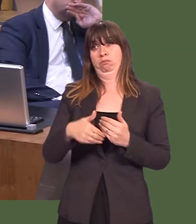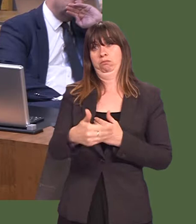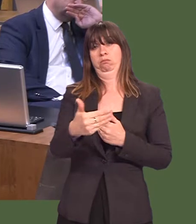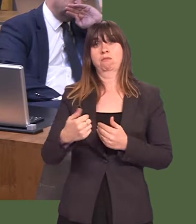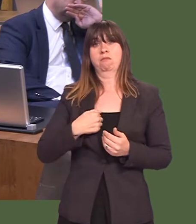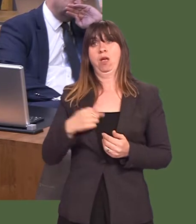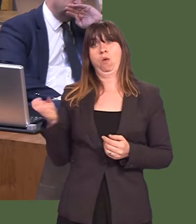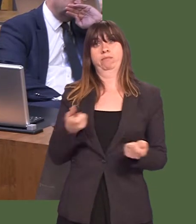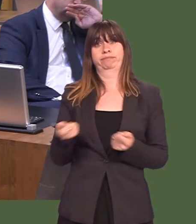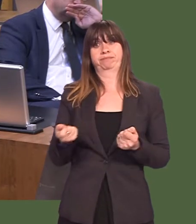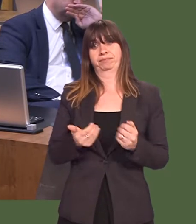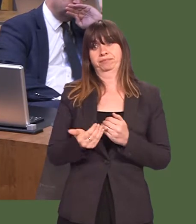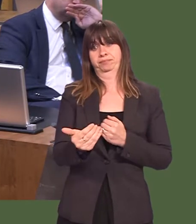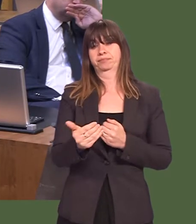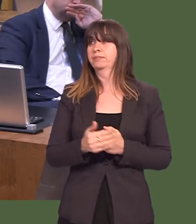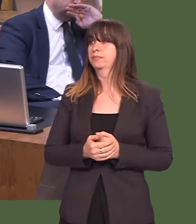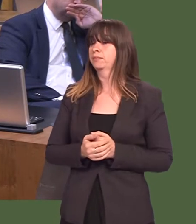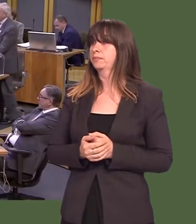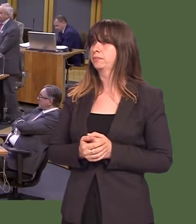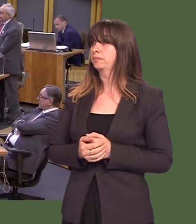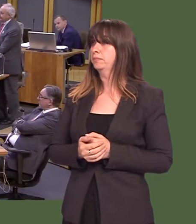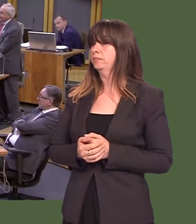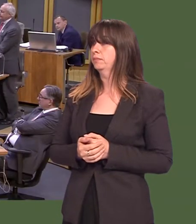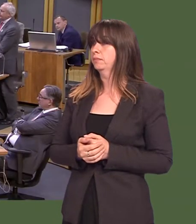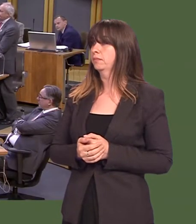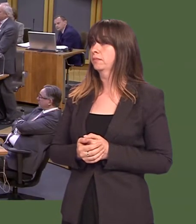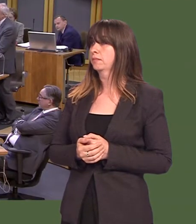Neil Hamilton: Iím delighted to hear that, but whether that means that the First Minister